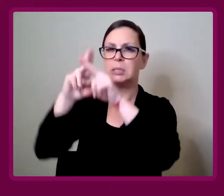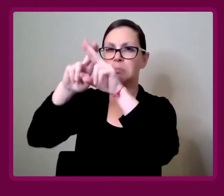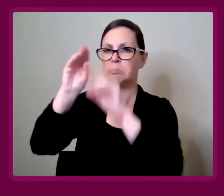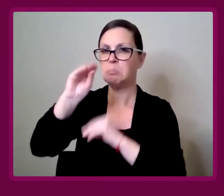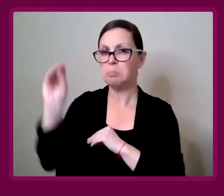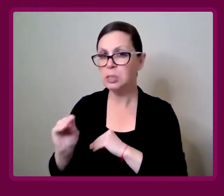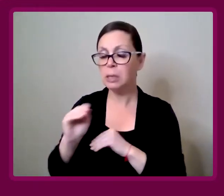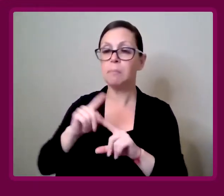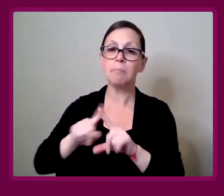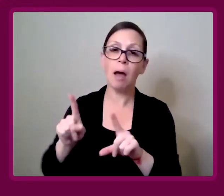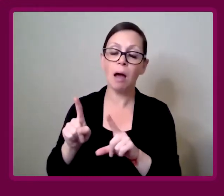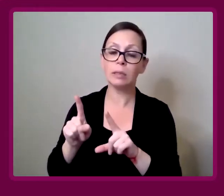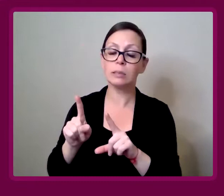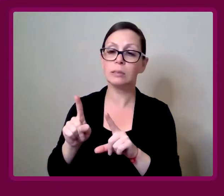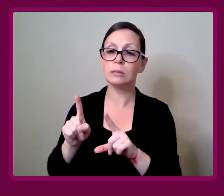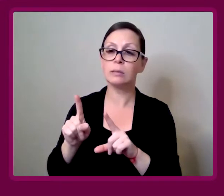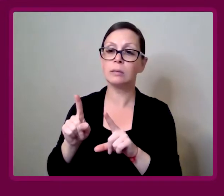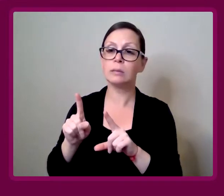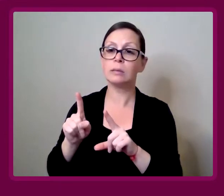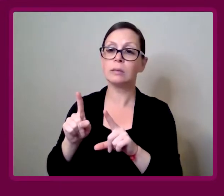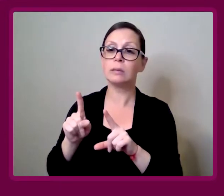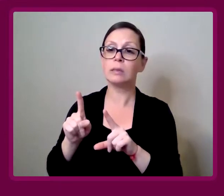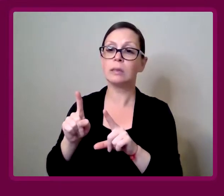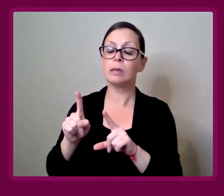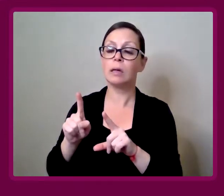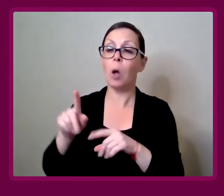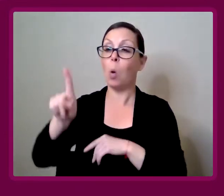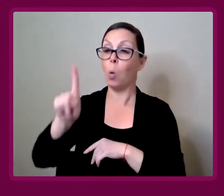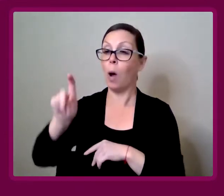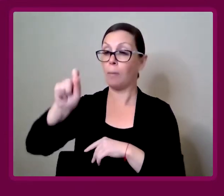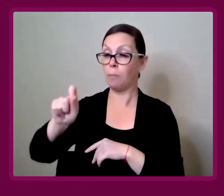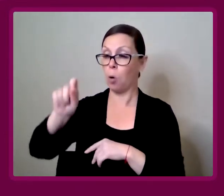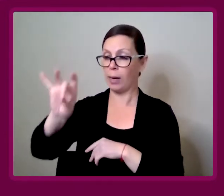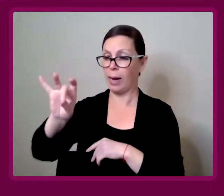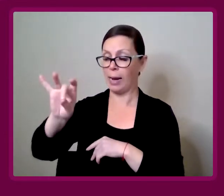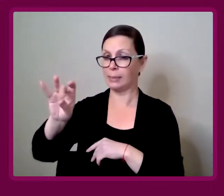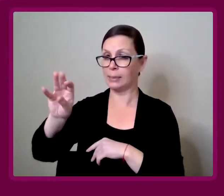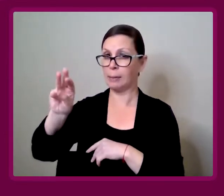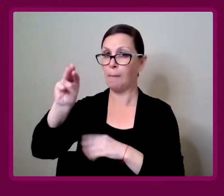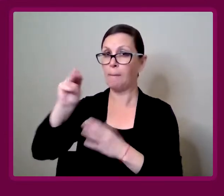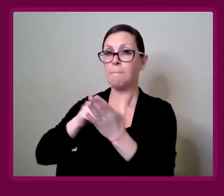Amy Francis-Smith: Of that, I've found that 1.8 million disabled